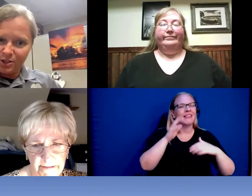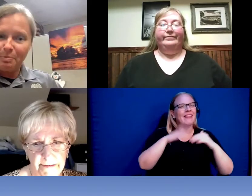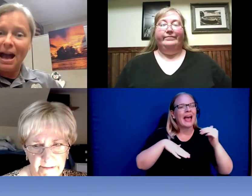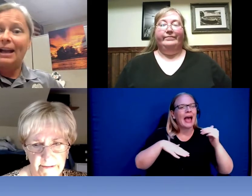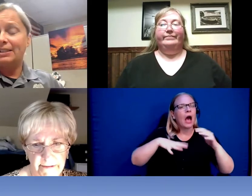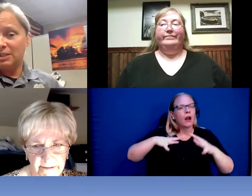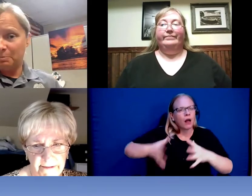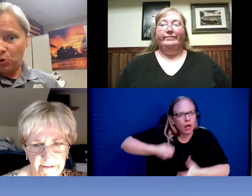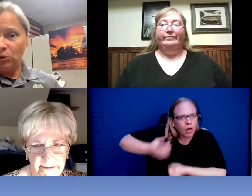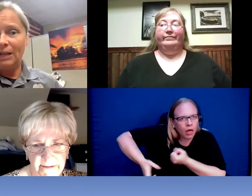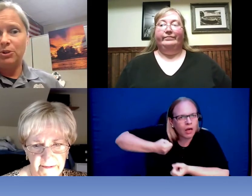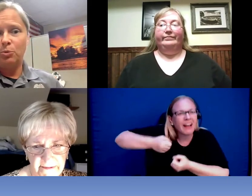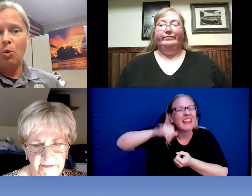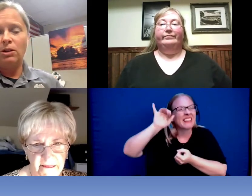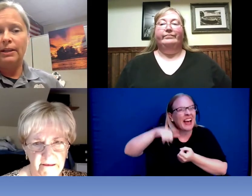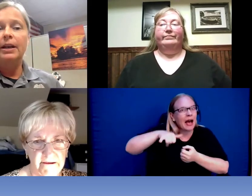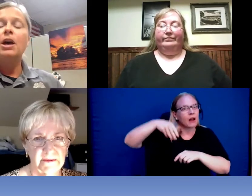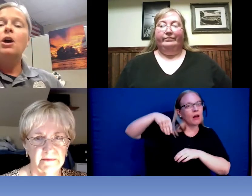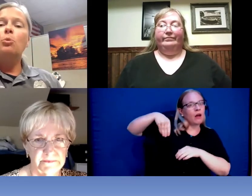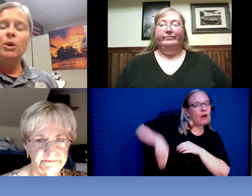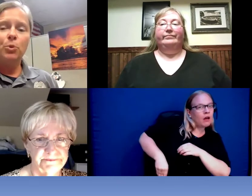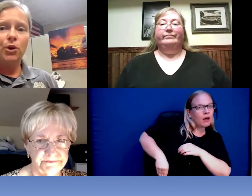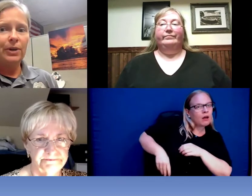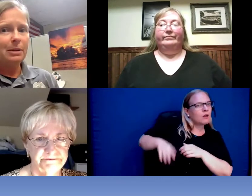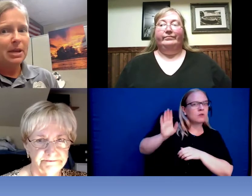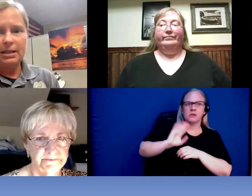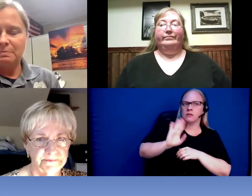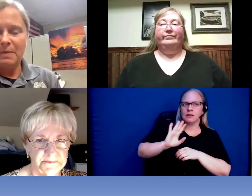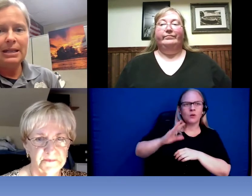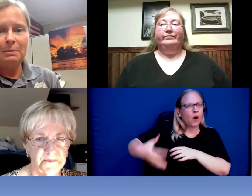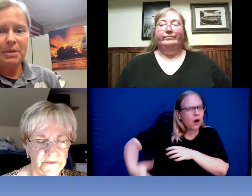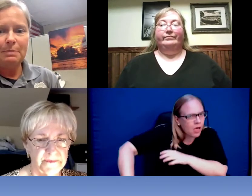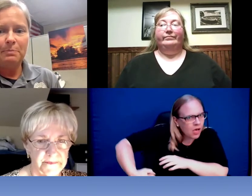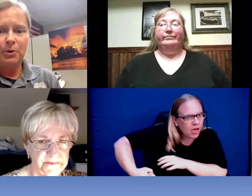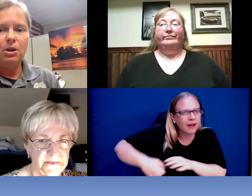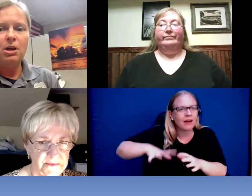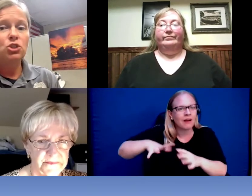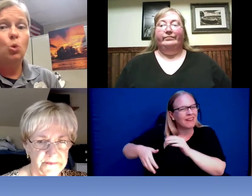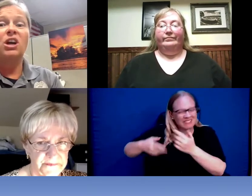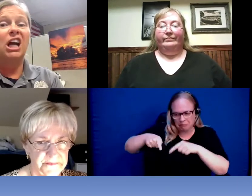their pockets to pull out their wallet. We worry because many people store a